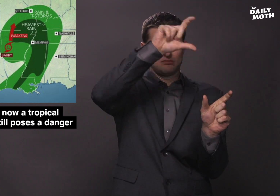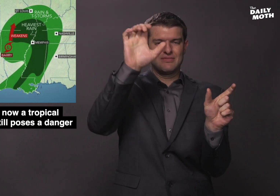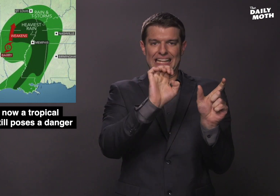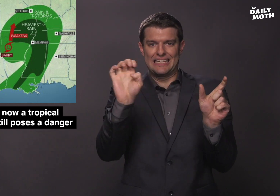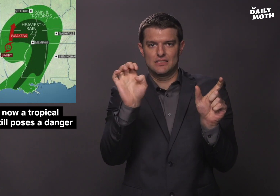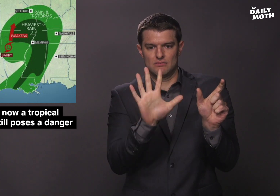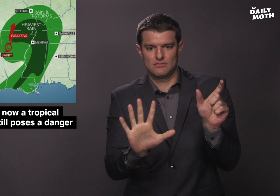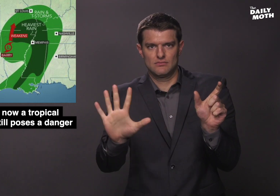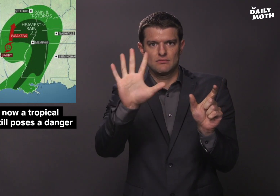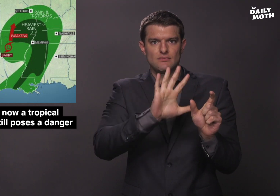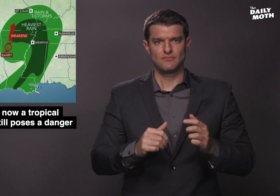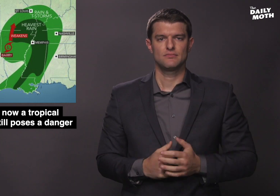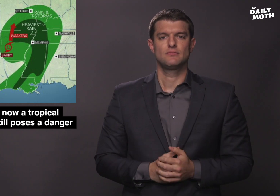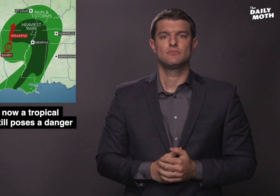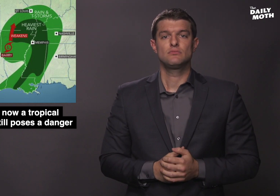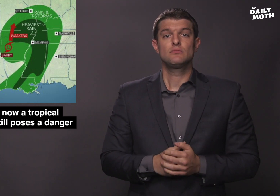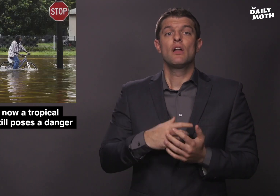east of Barry's track.